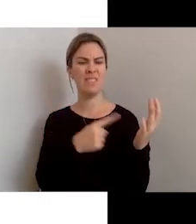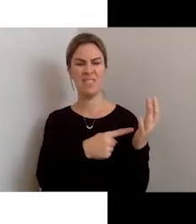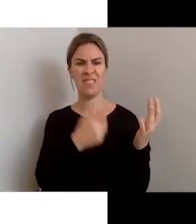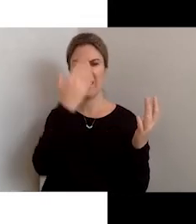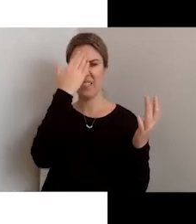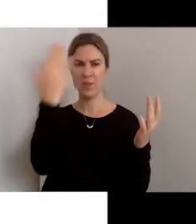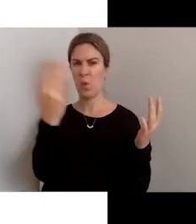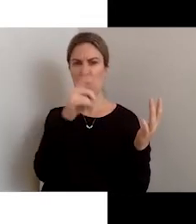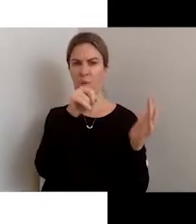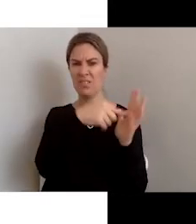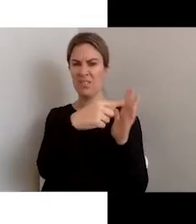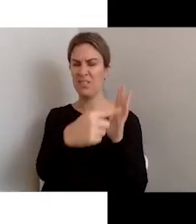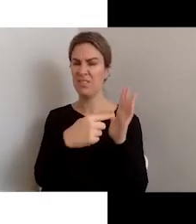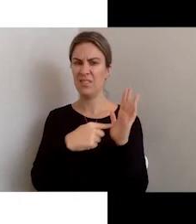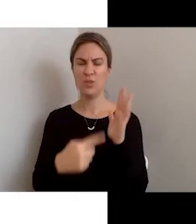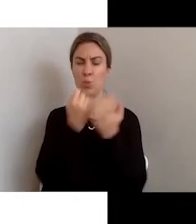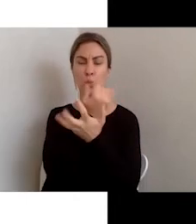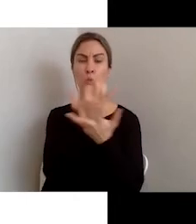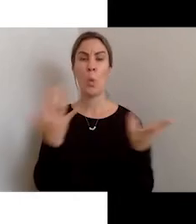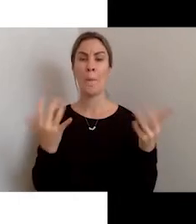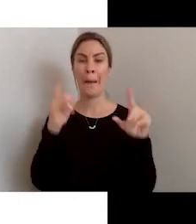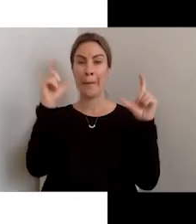elements of a page.